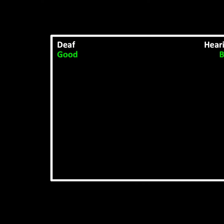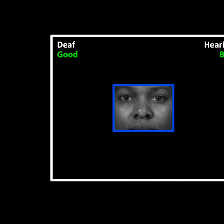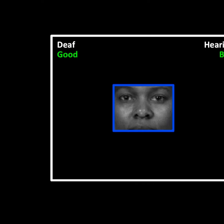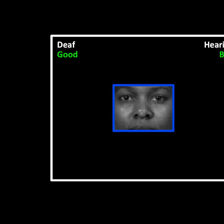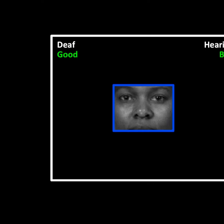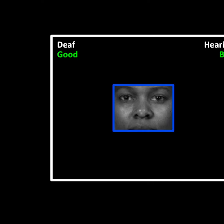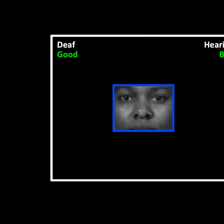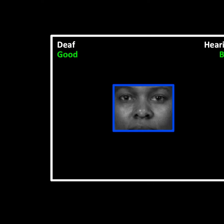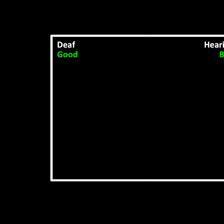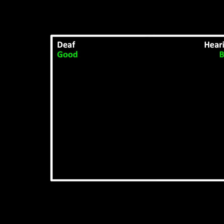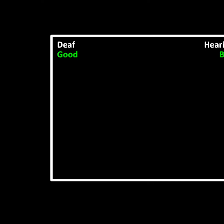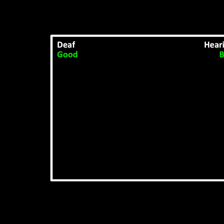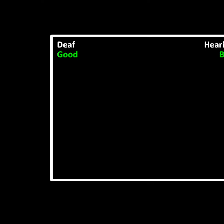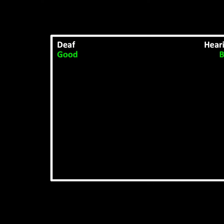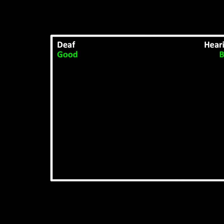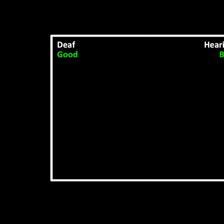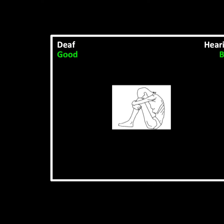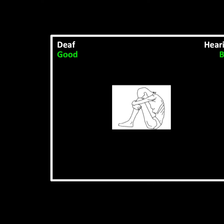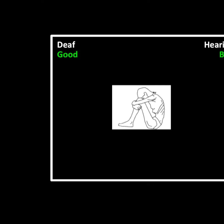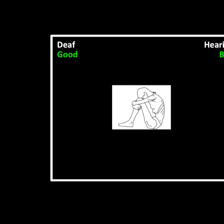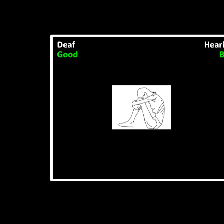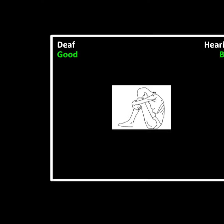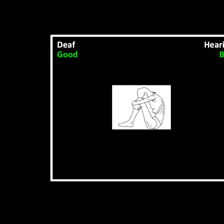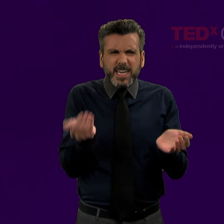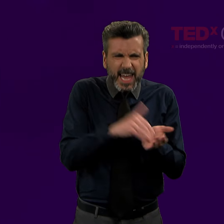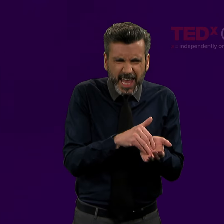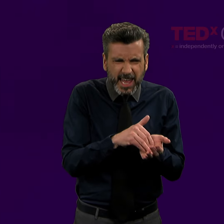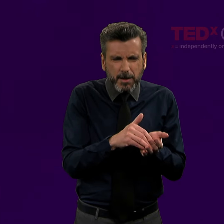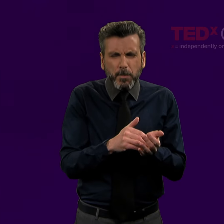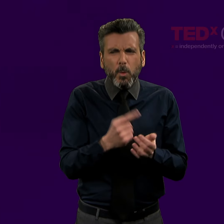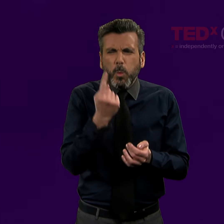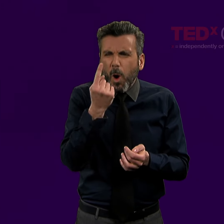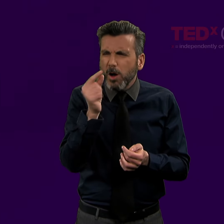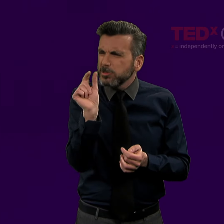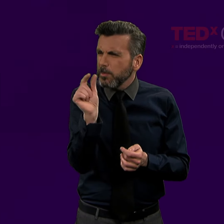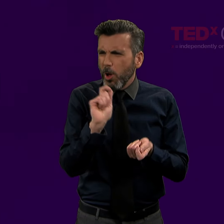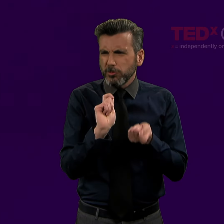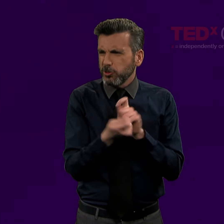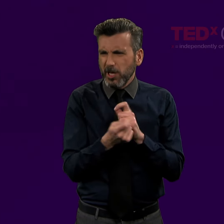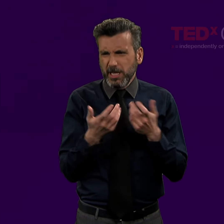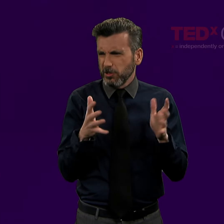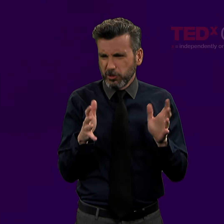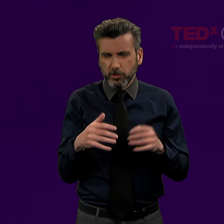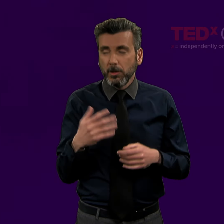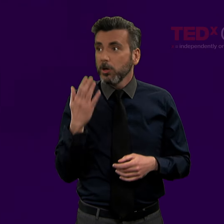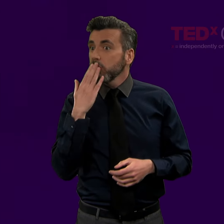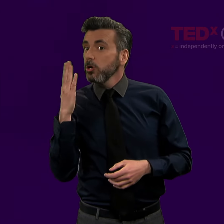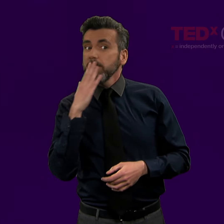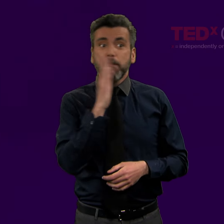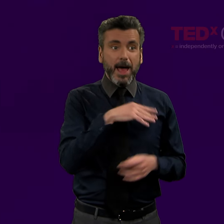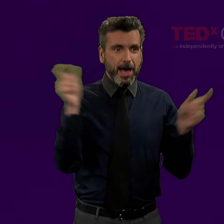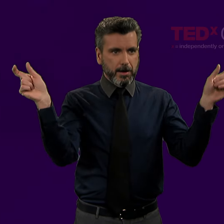(blue frame) (hugging knees)] Now I'm going to run the test again, but now the fun starts.